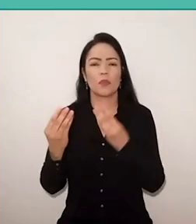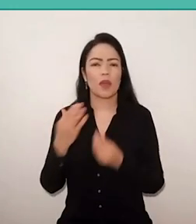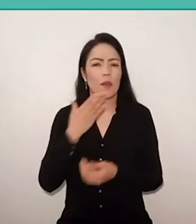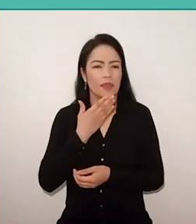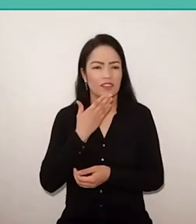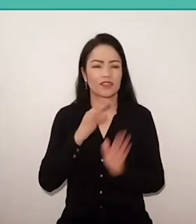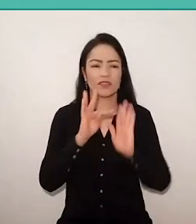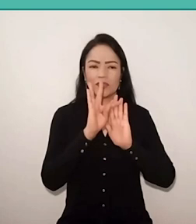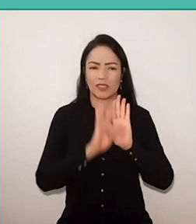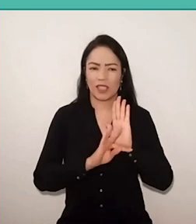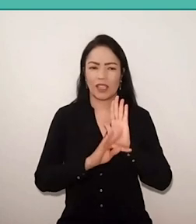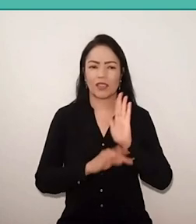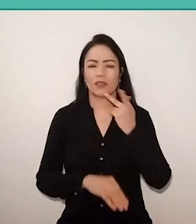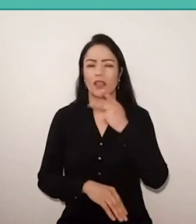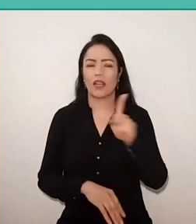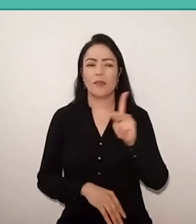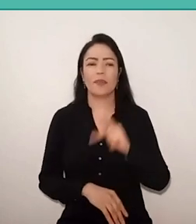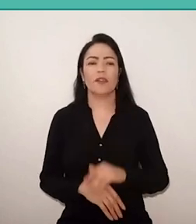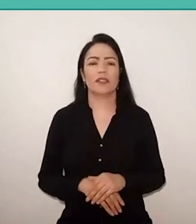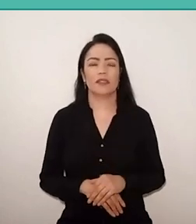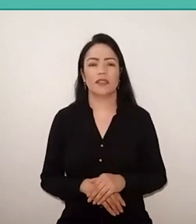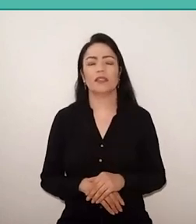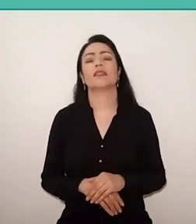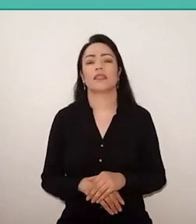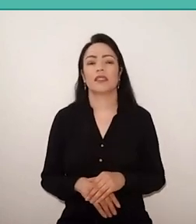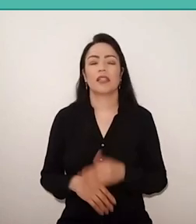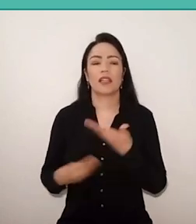about the presence by Paulo Freire in Africa,